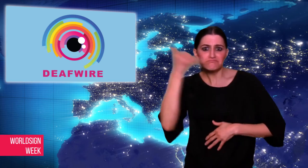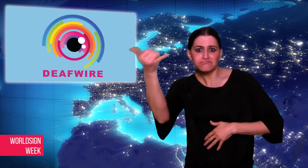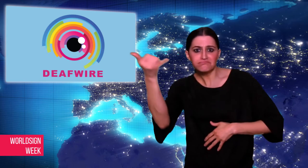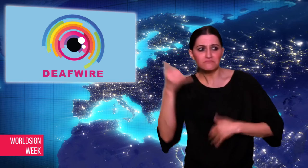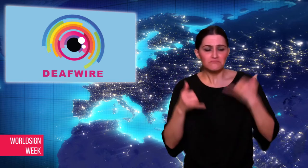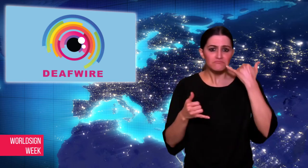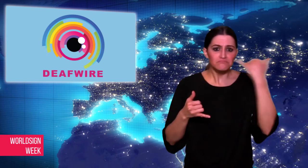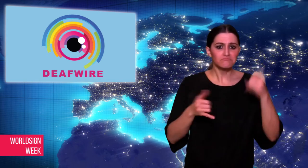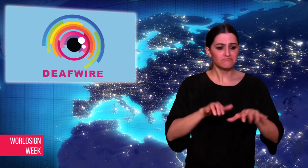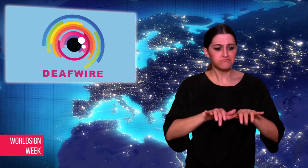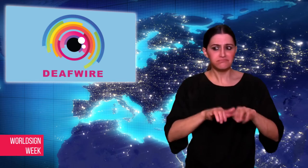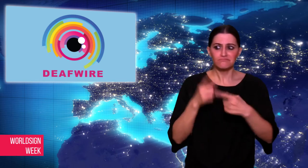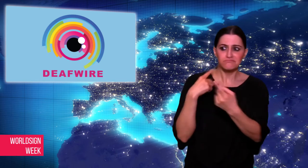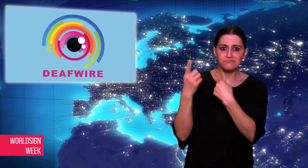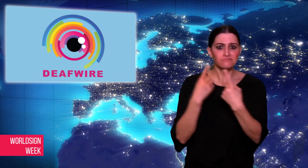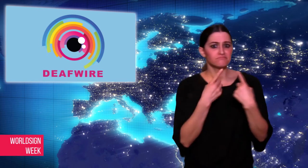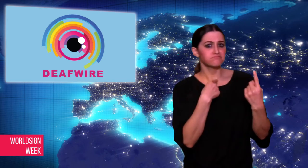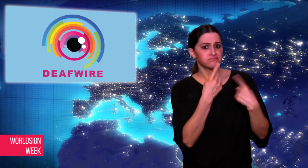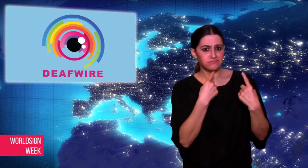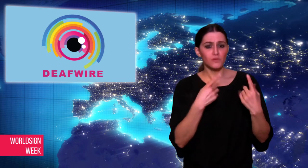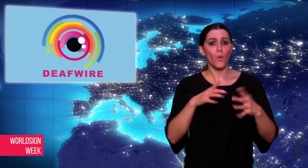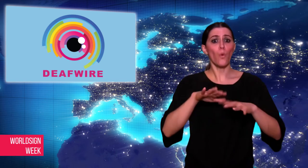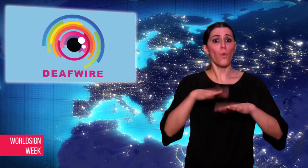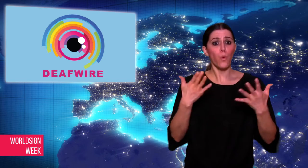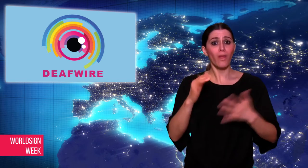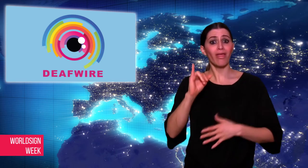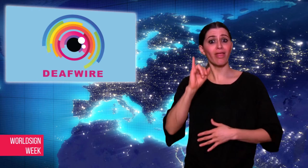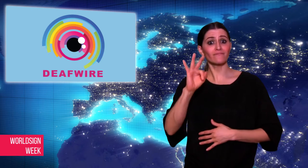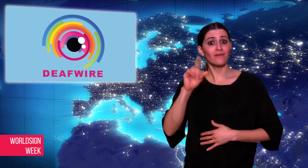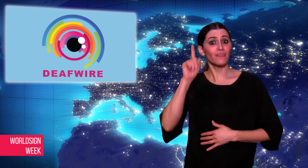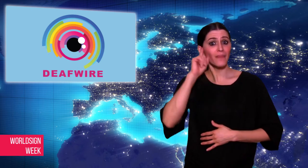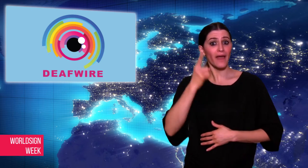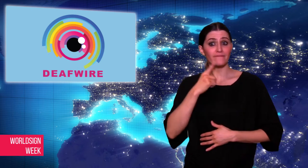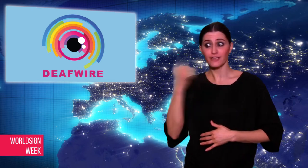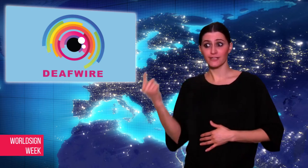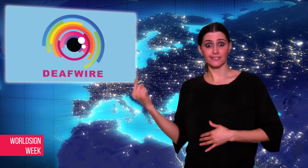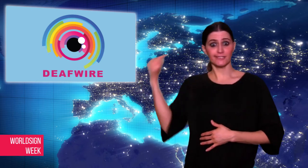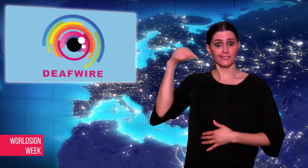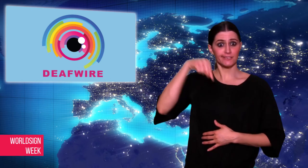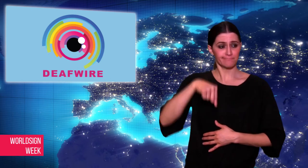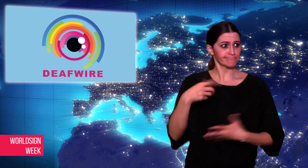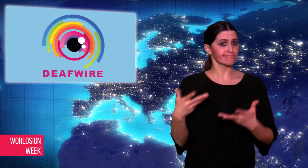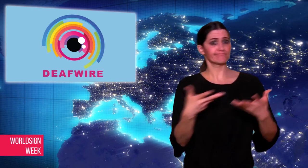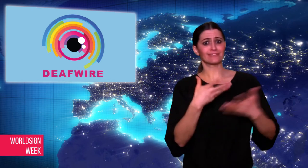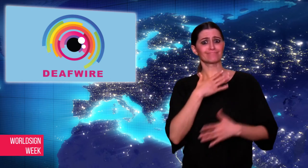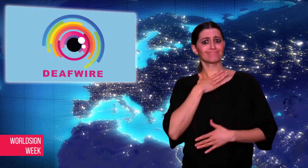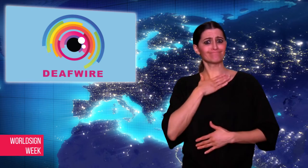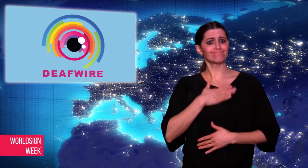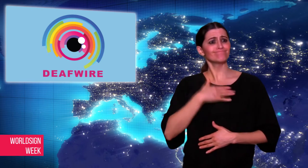or how Deaf clients could make calls,